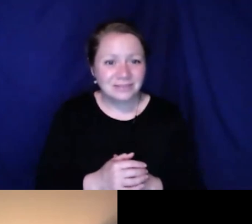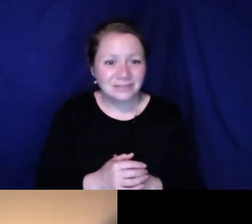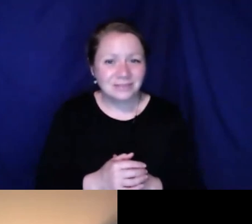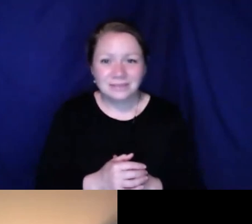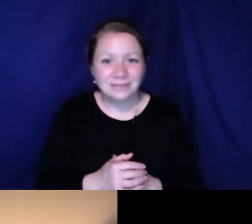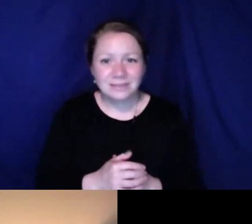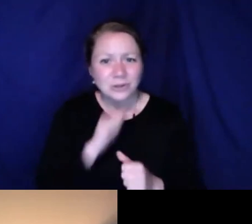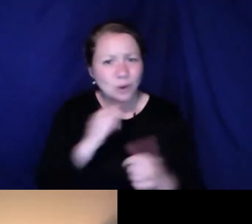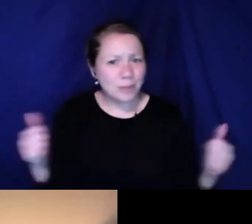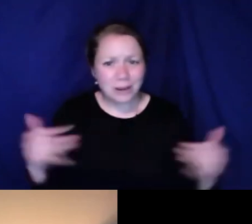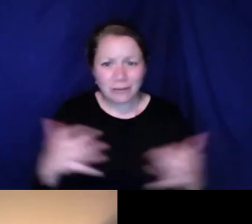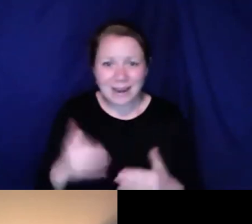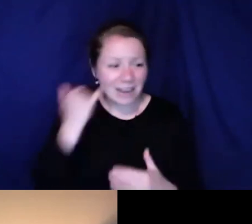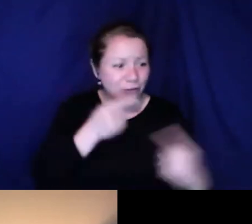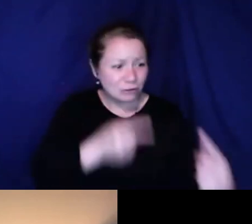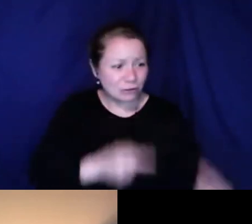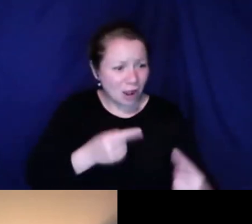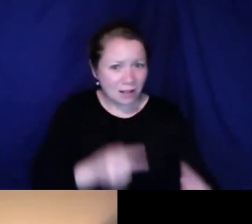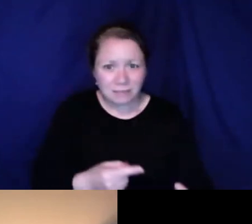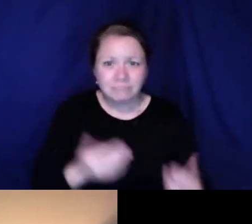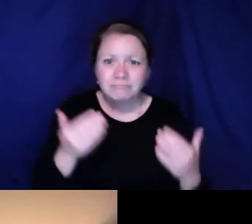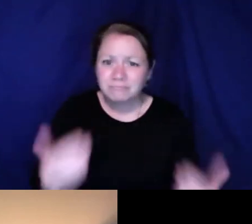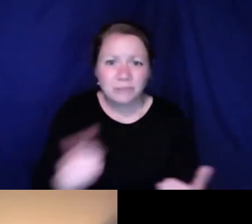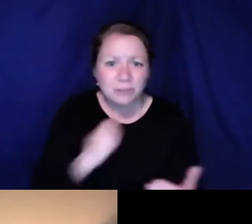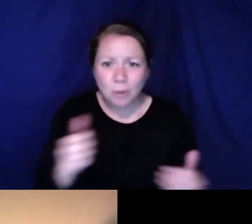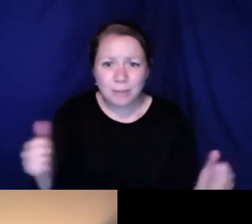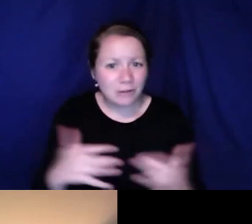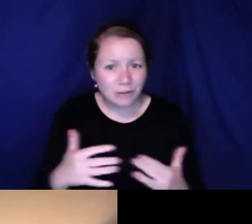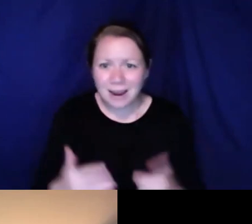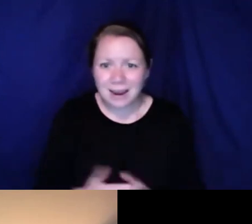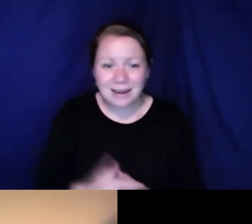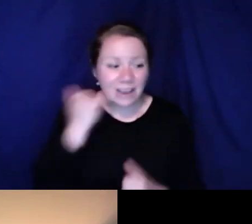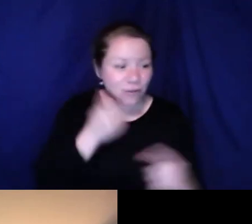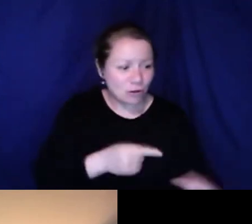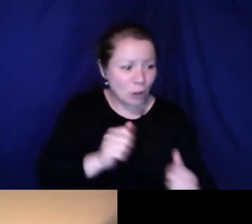gist of it.